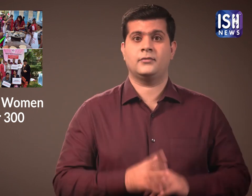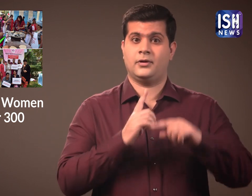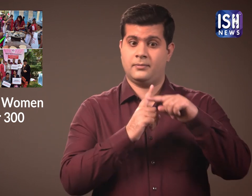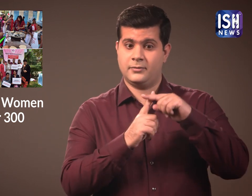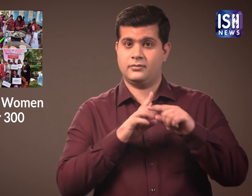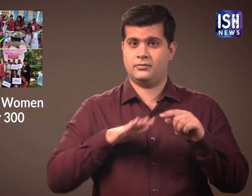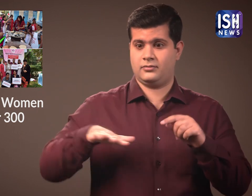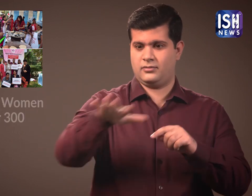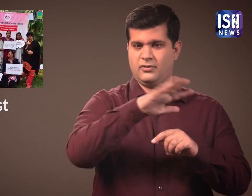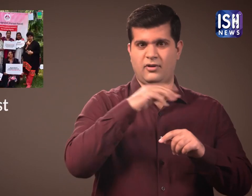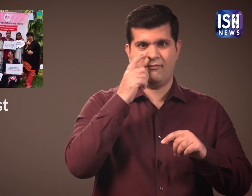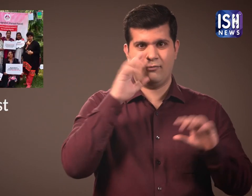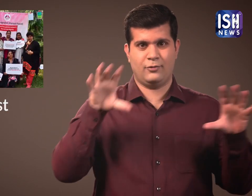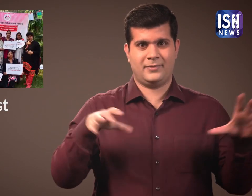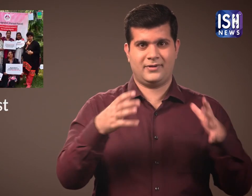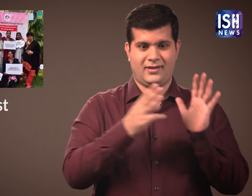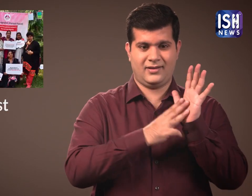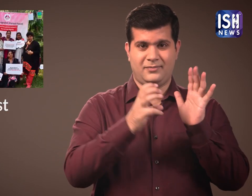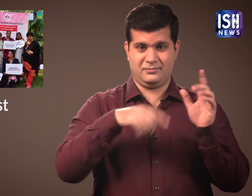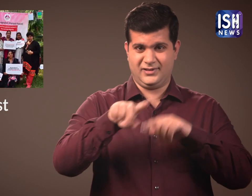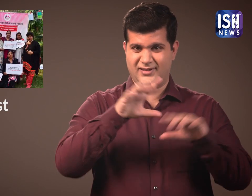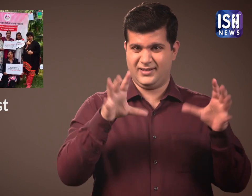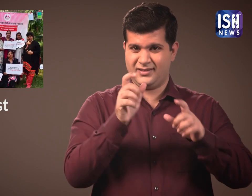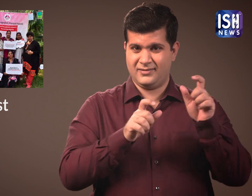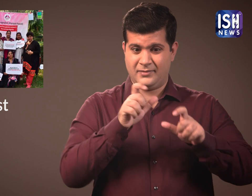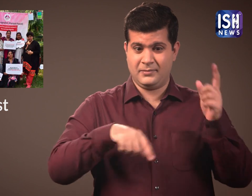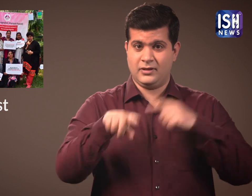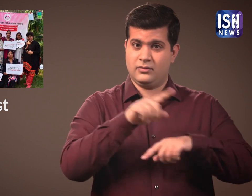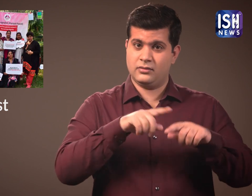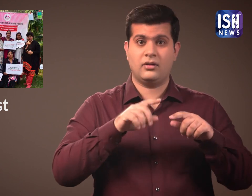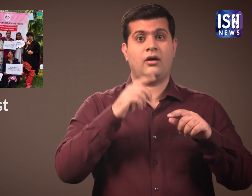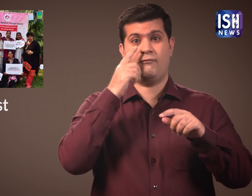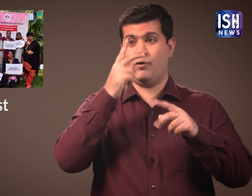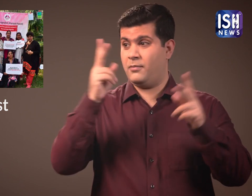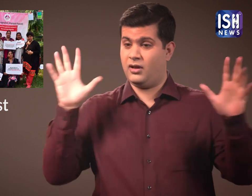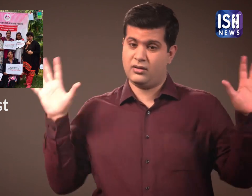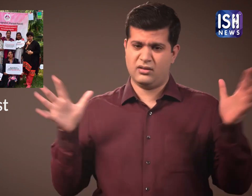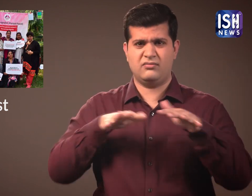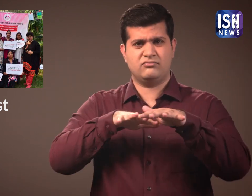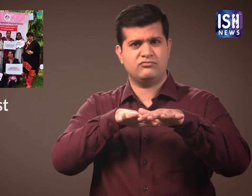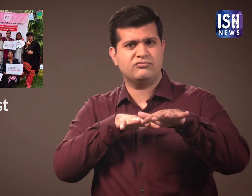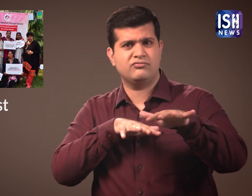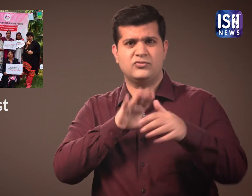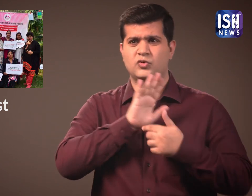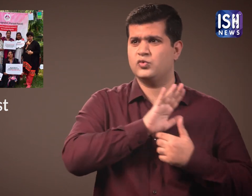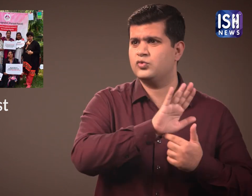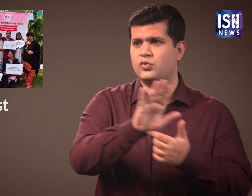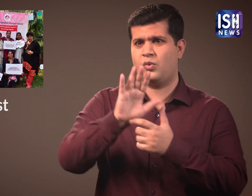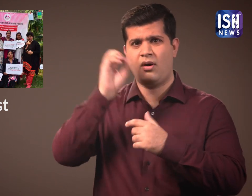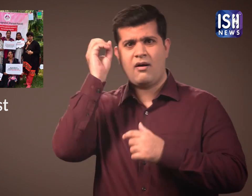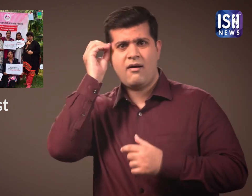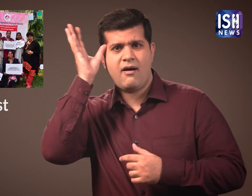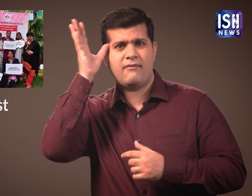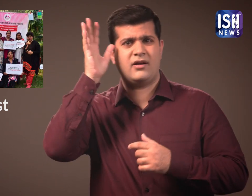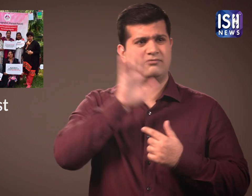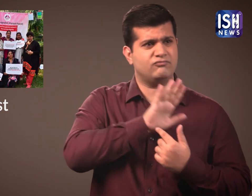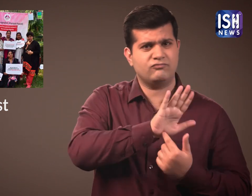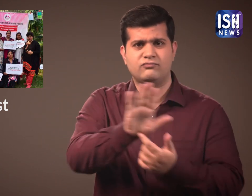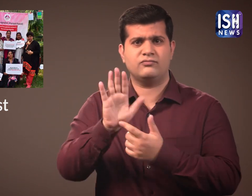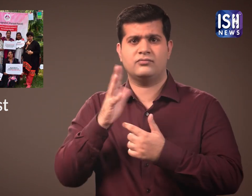Several women gathered to create awareness about menstruation by